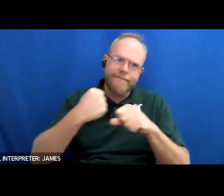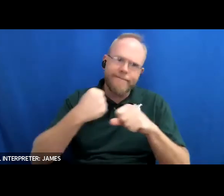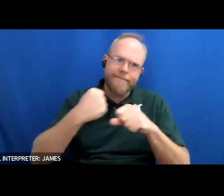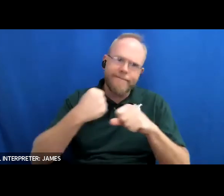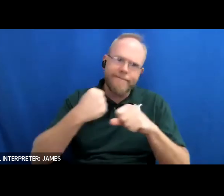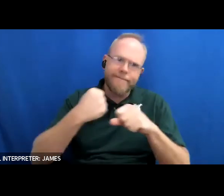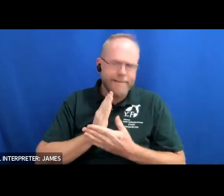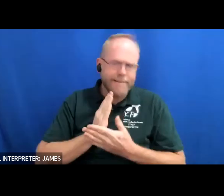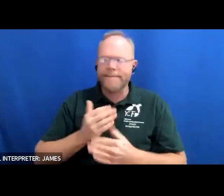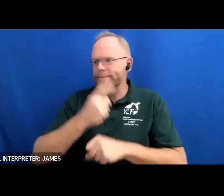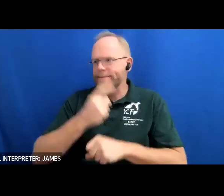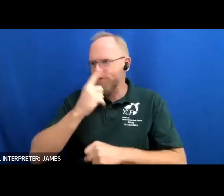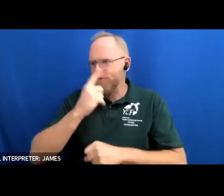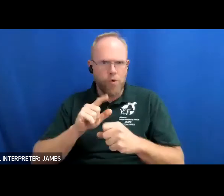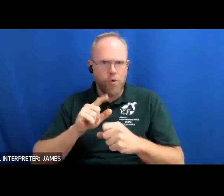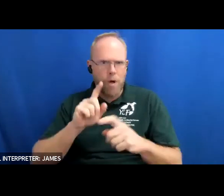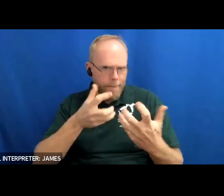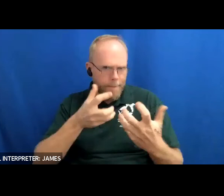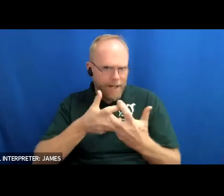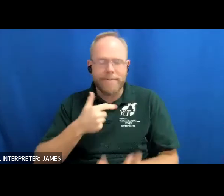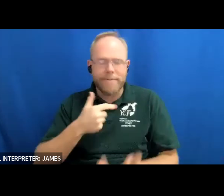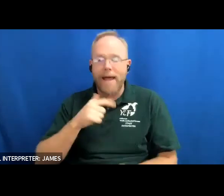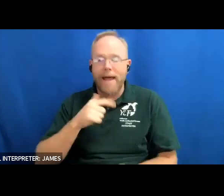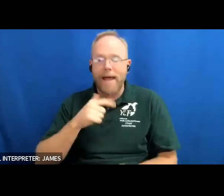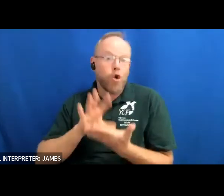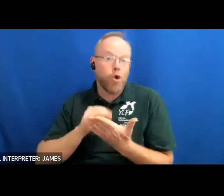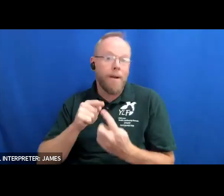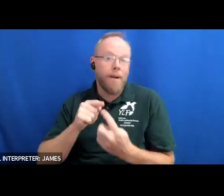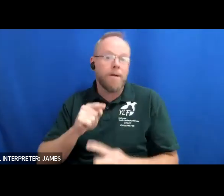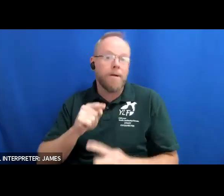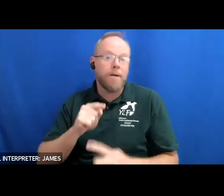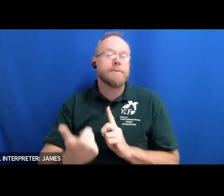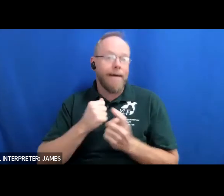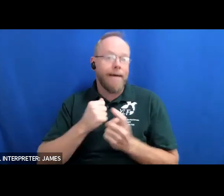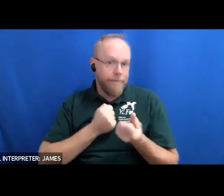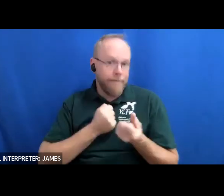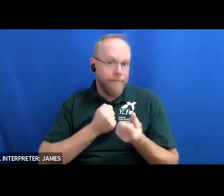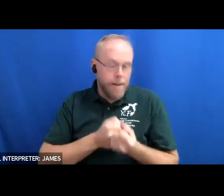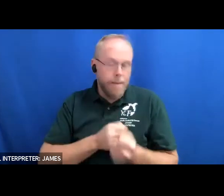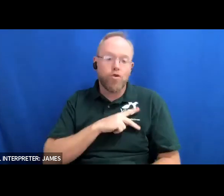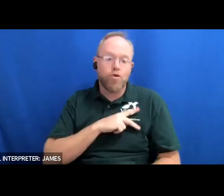and i have had to learn about self-advocacy and personal empowerment in order to exercise and